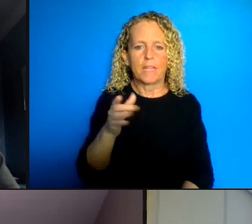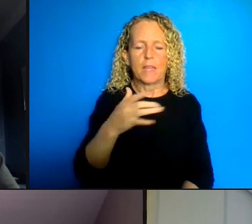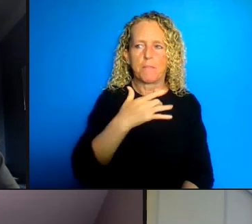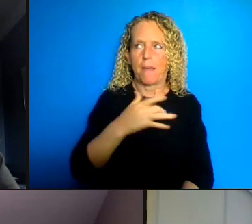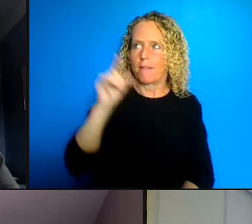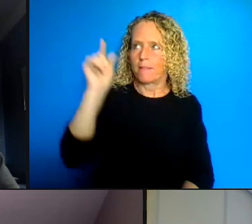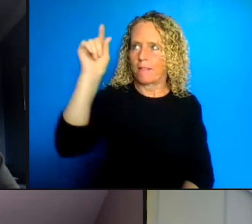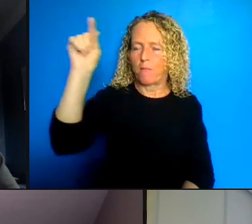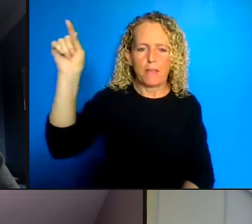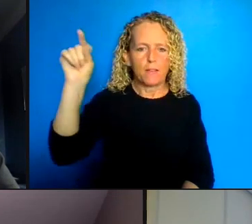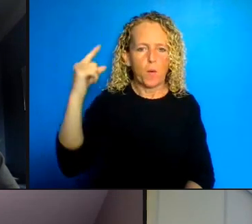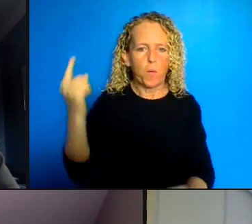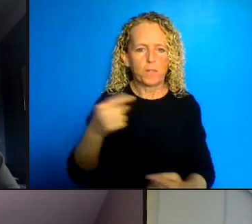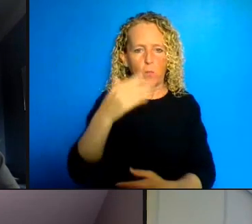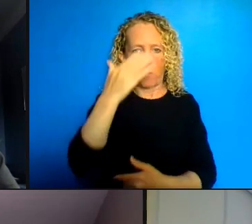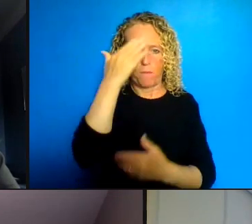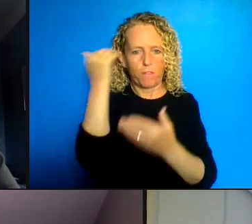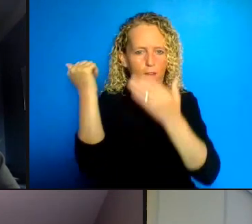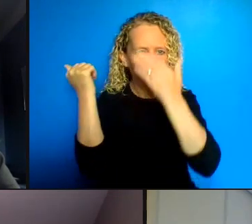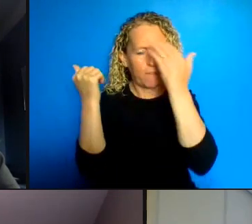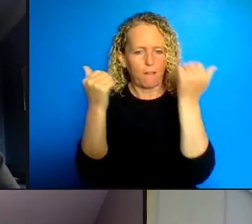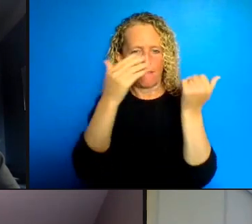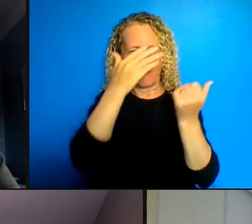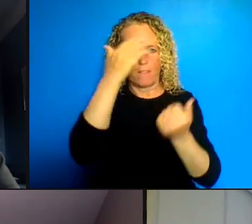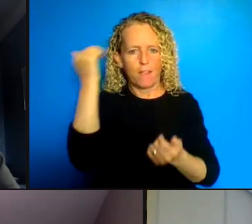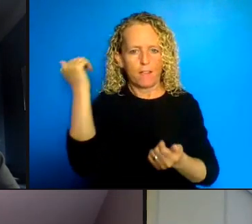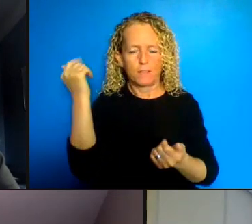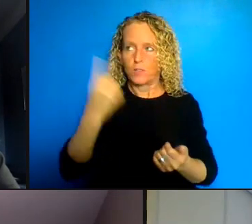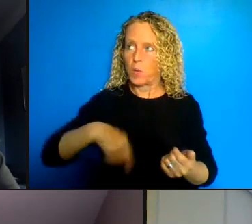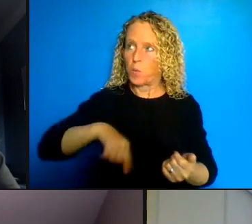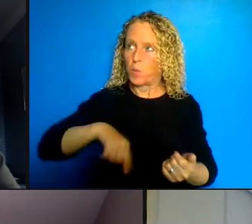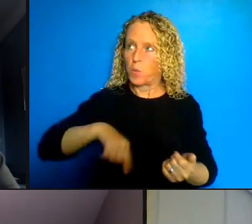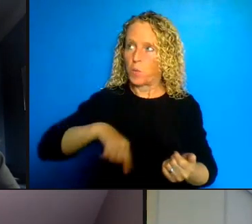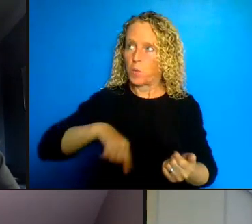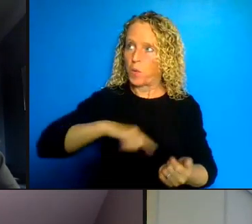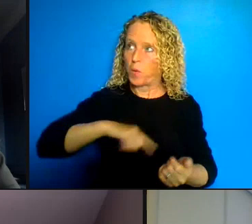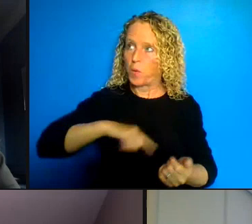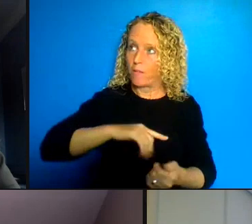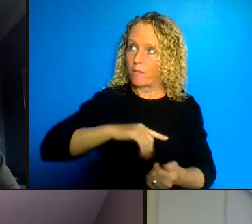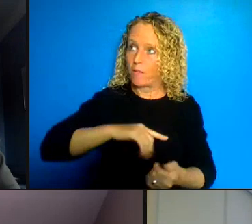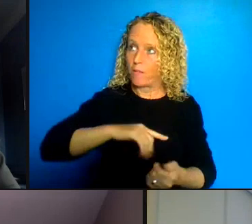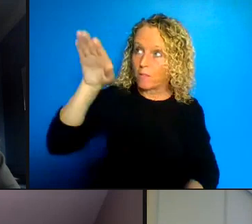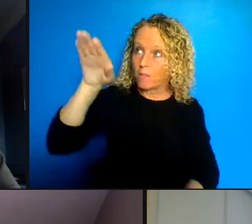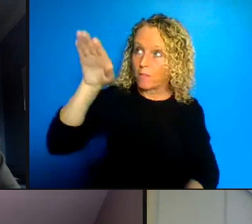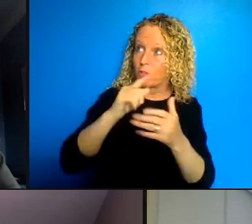risk it you have people like us remind them of what is happening the other